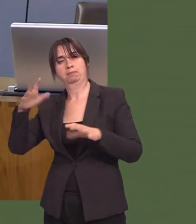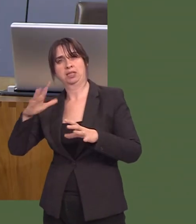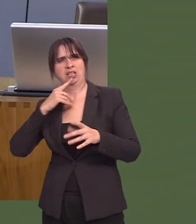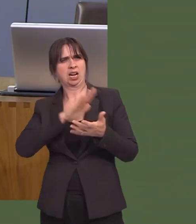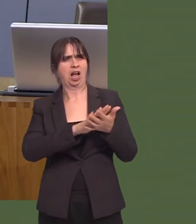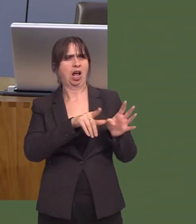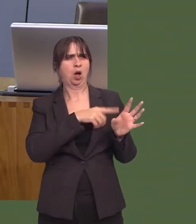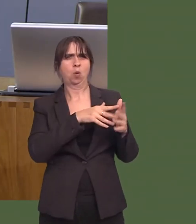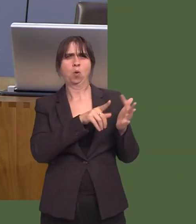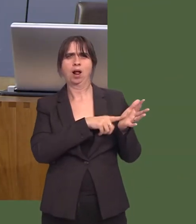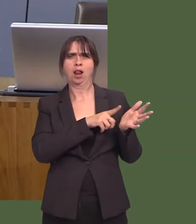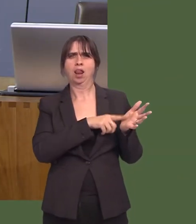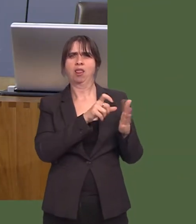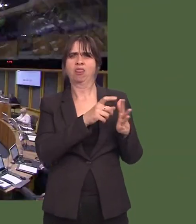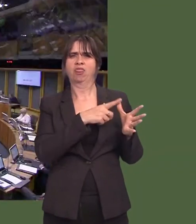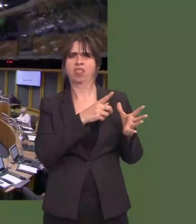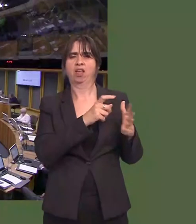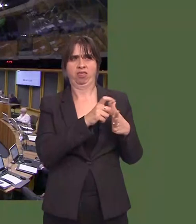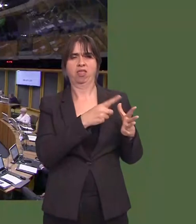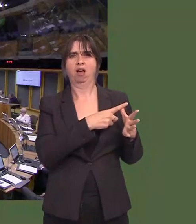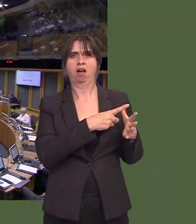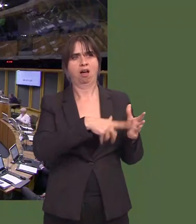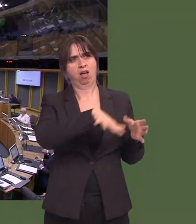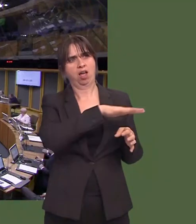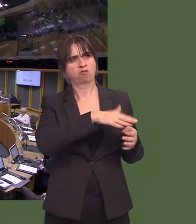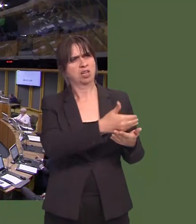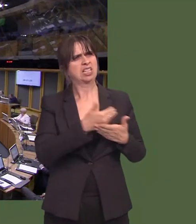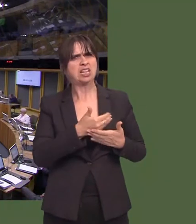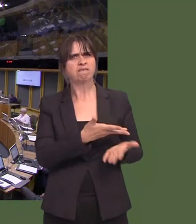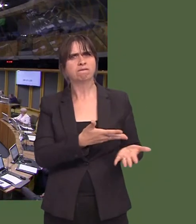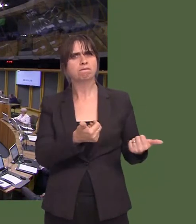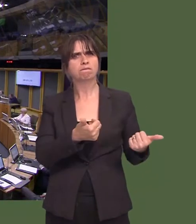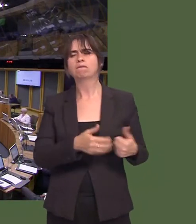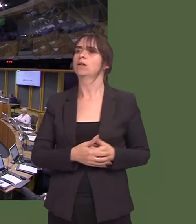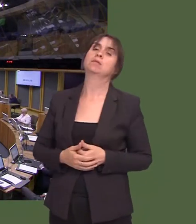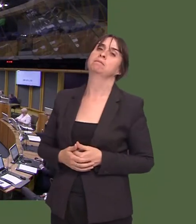Simon Thomas: Ond maeír sefyllfa gyda gofal pediatreg dros nos i fod yn sefyllfa dros